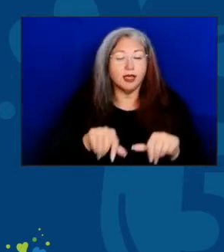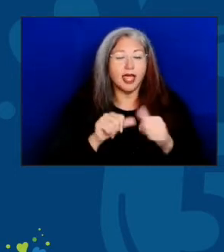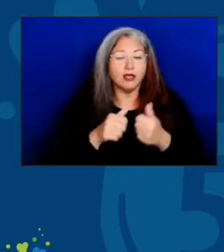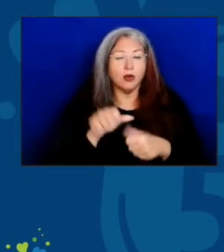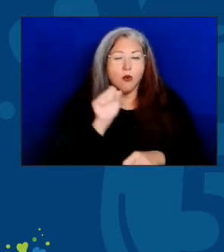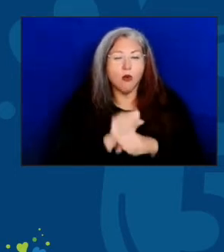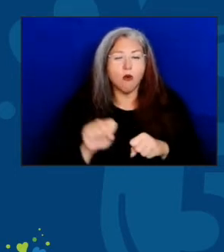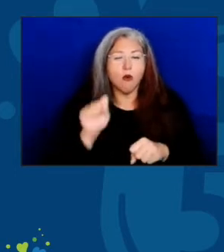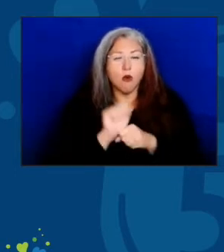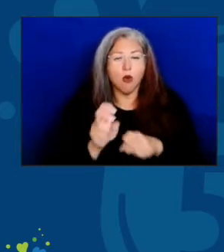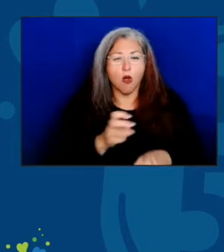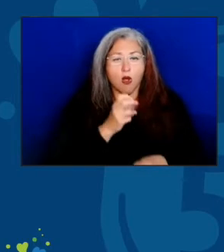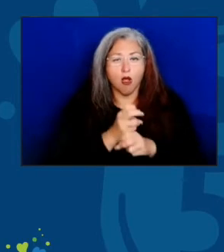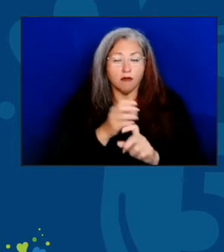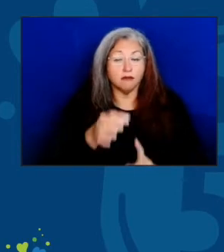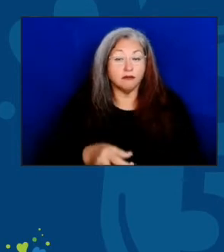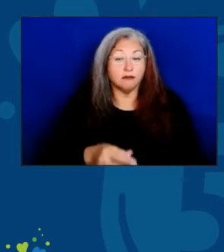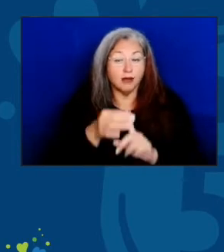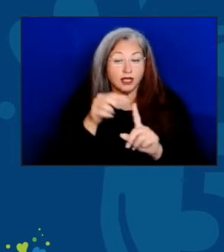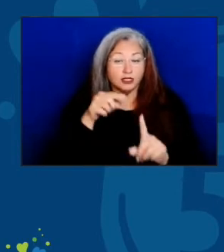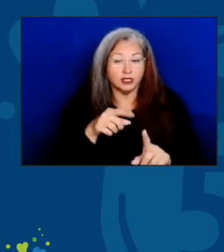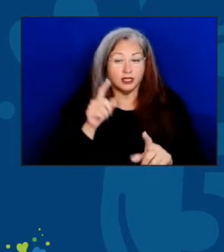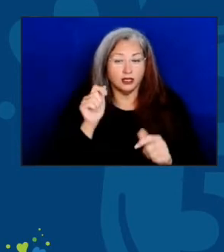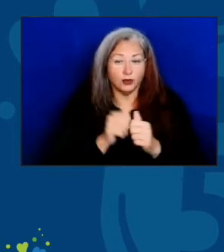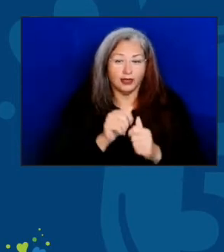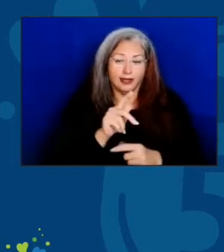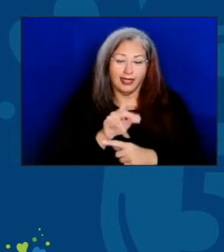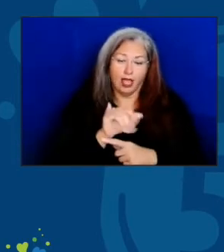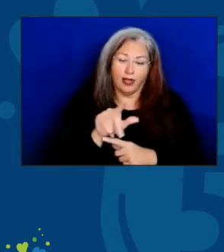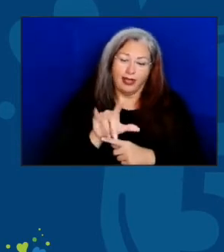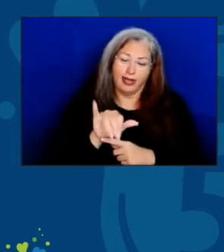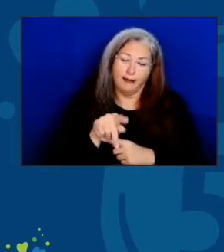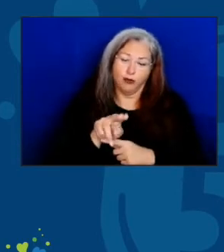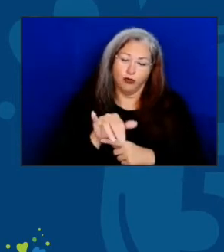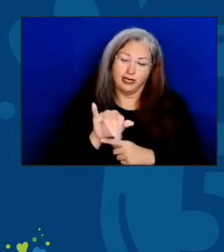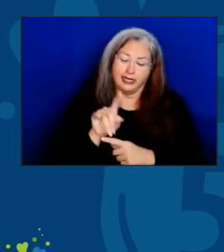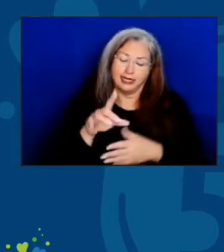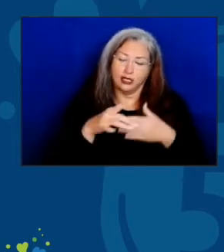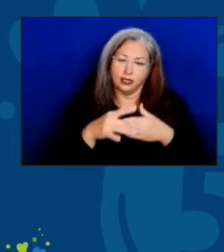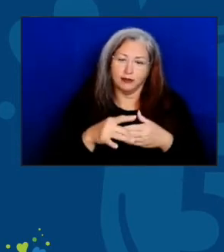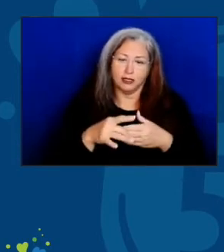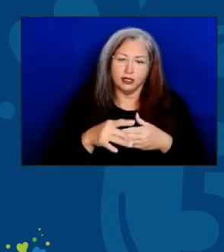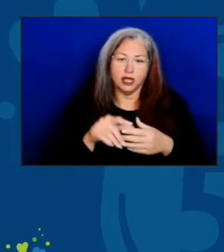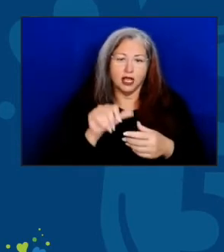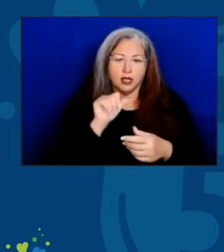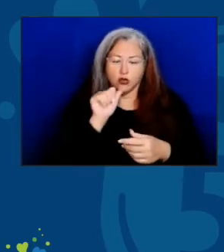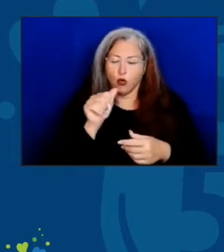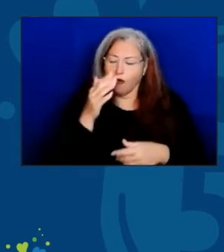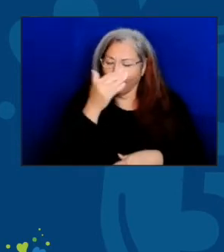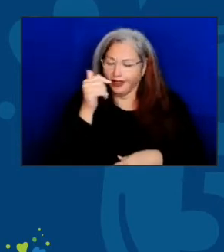particularly, under Keri Lipperini's leadership to never lose sight of that connection.